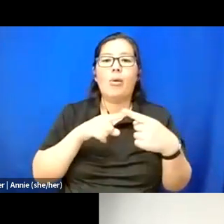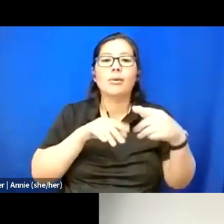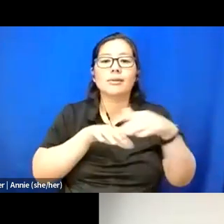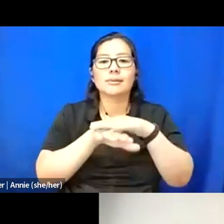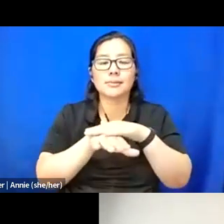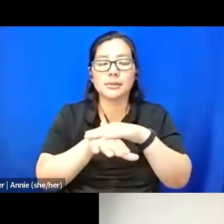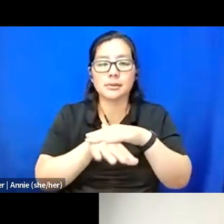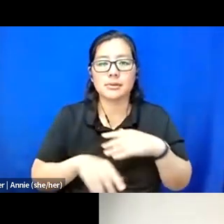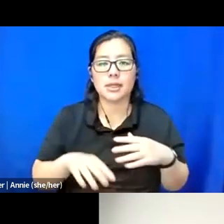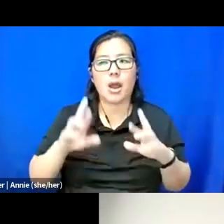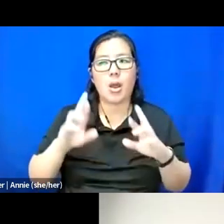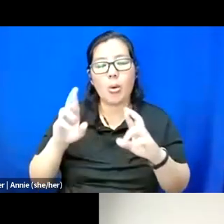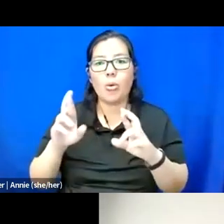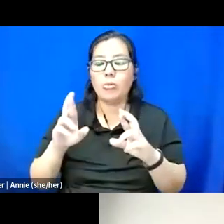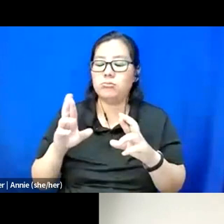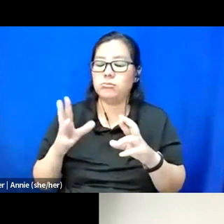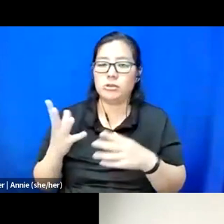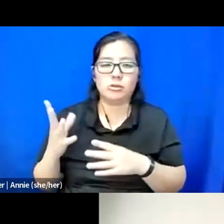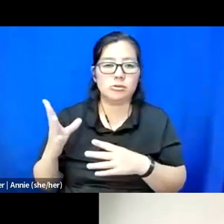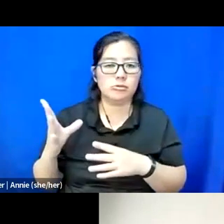I hope to take on into other work.